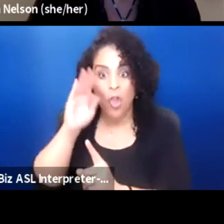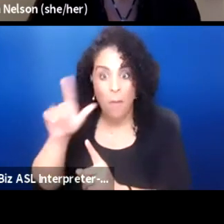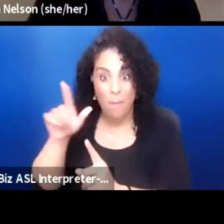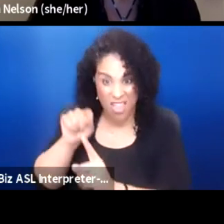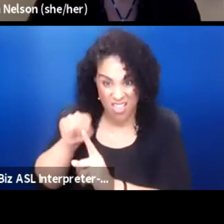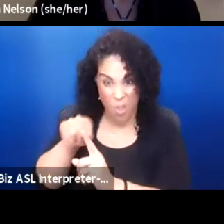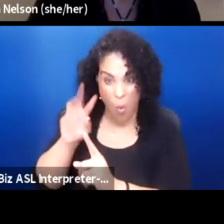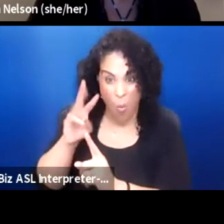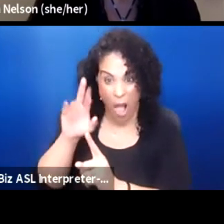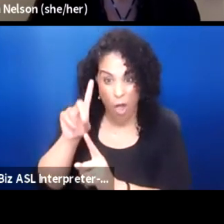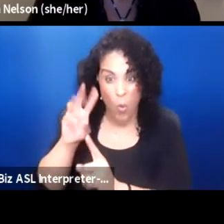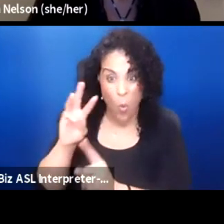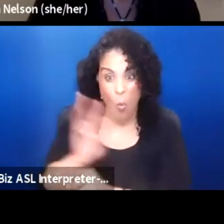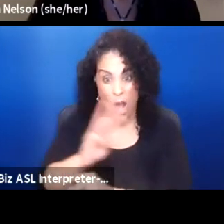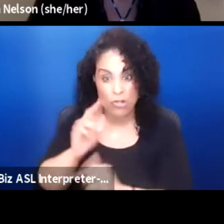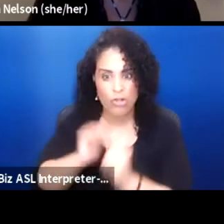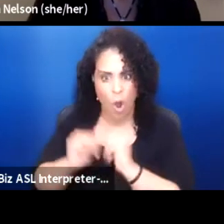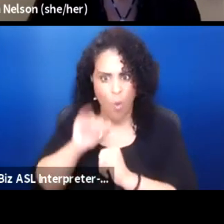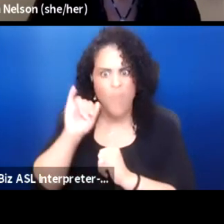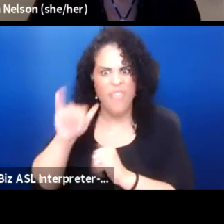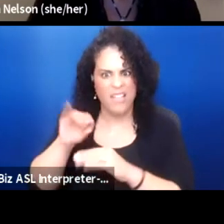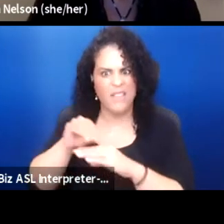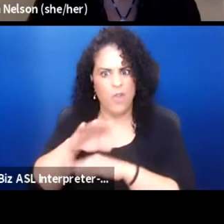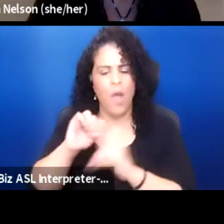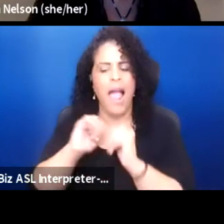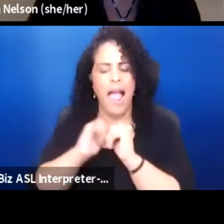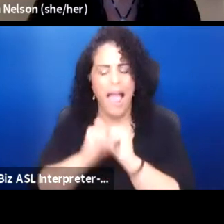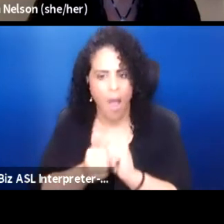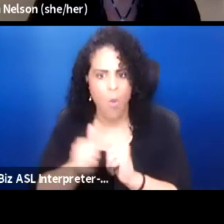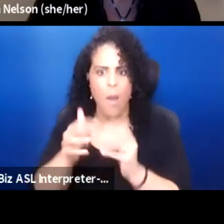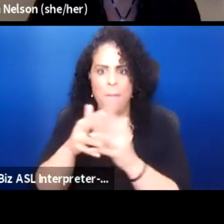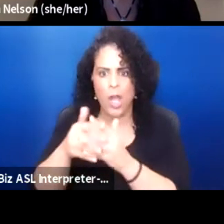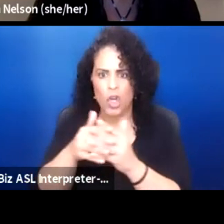on how Americans present and take in performance.